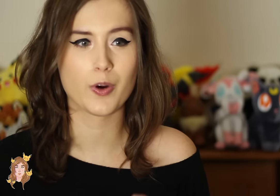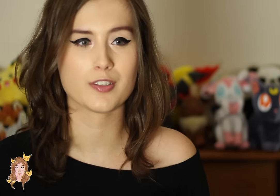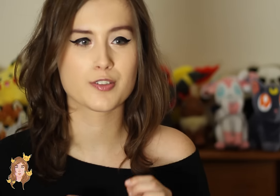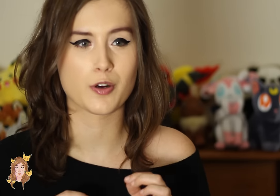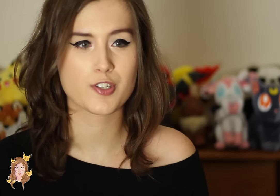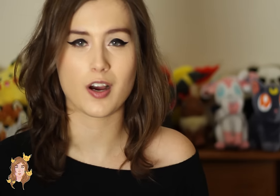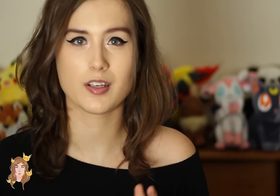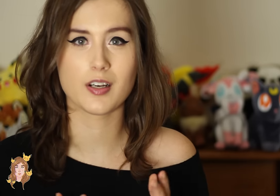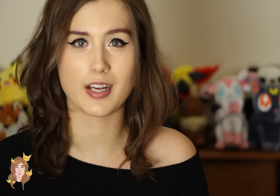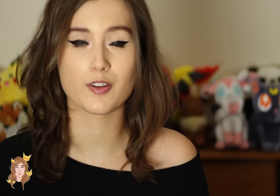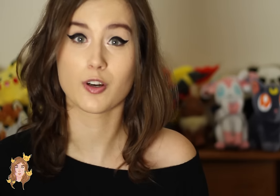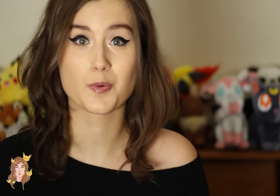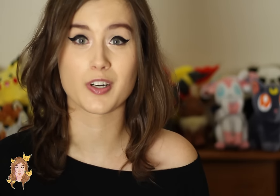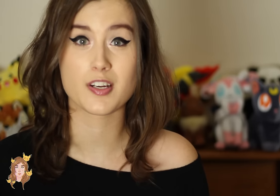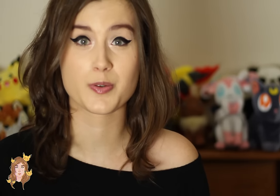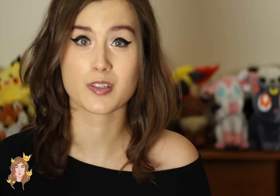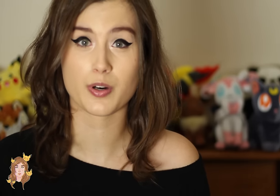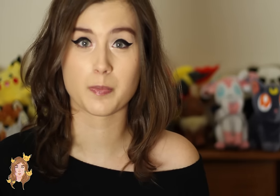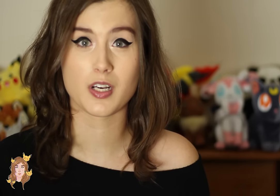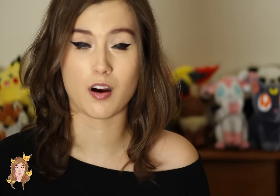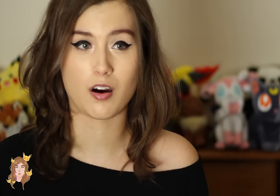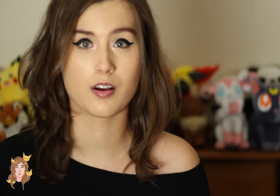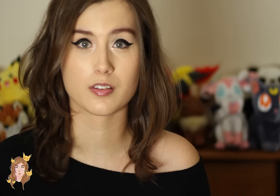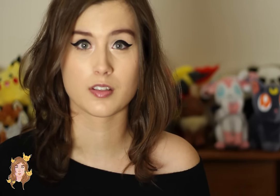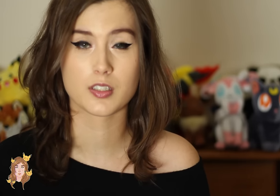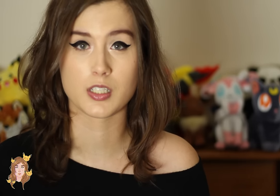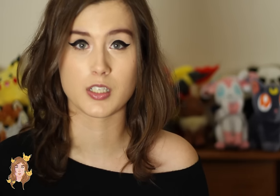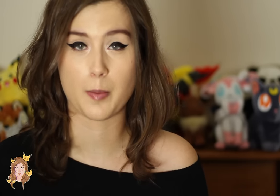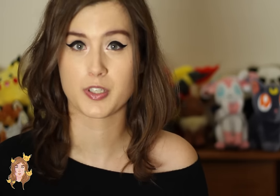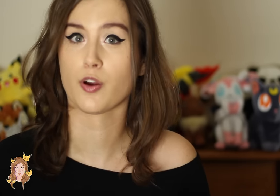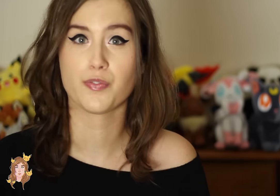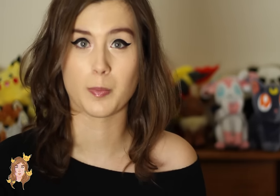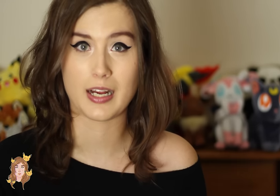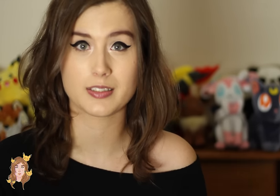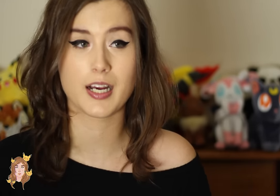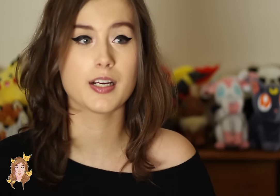But when Shoshannah announced on Twitter that she was going to be on the episode from last night,